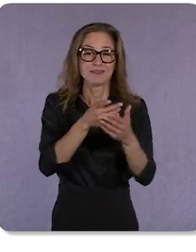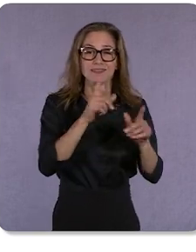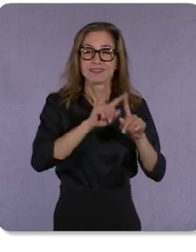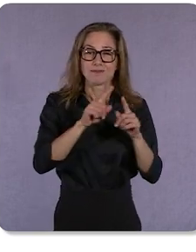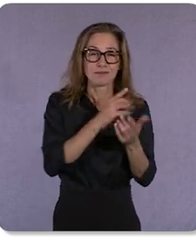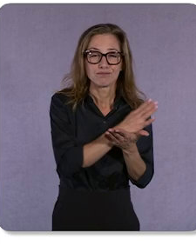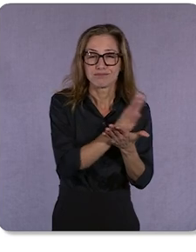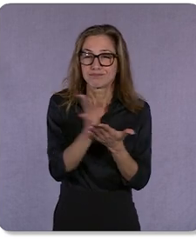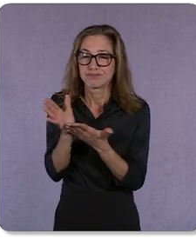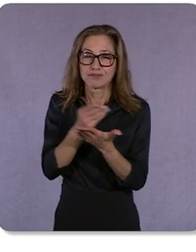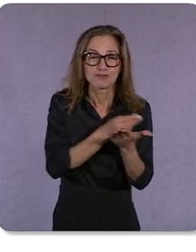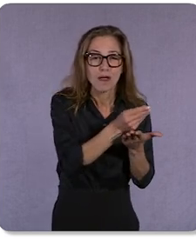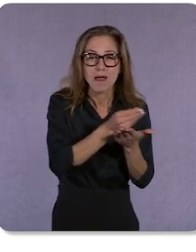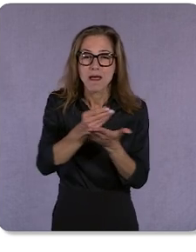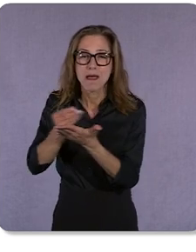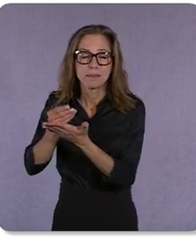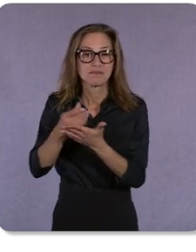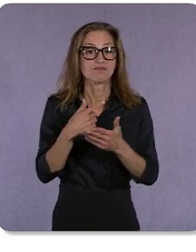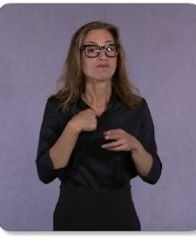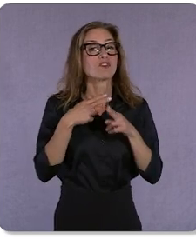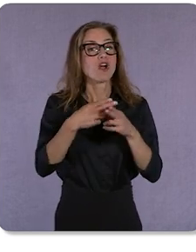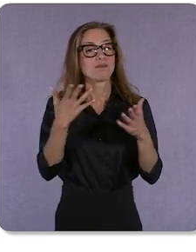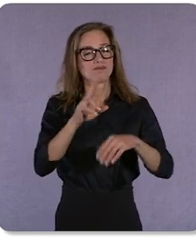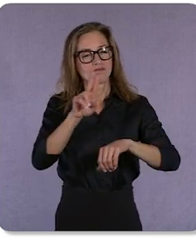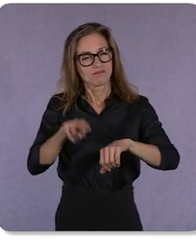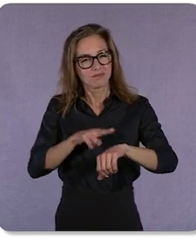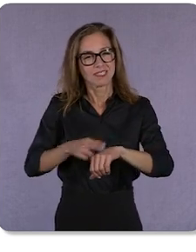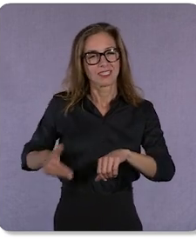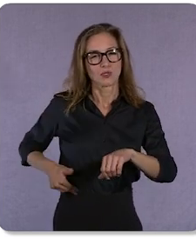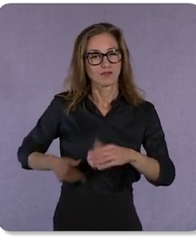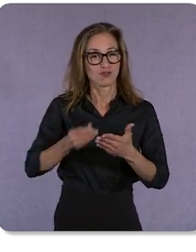I call it – intuitive shopping. Here’s what I mean by intuitive…